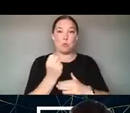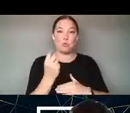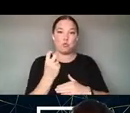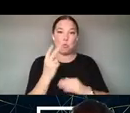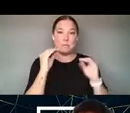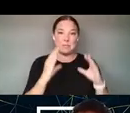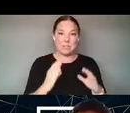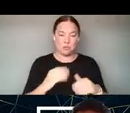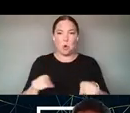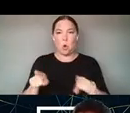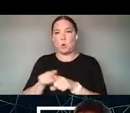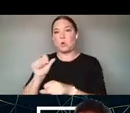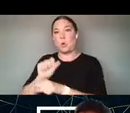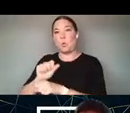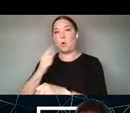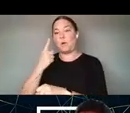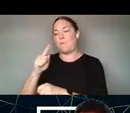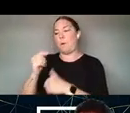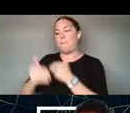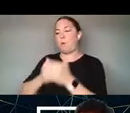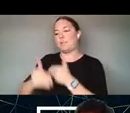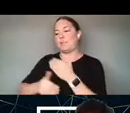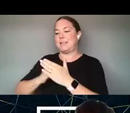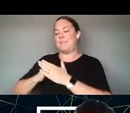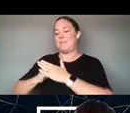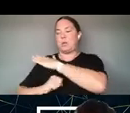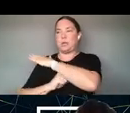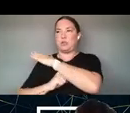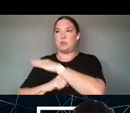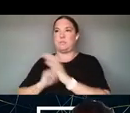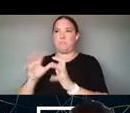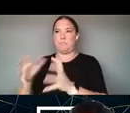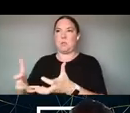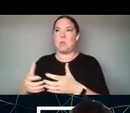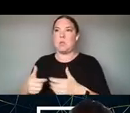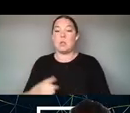PROCESSING FOUNDATION. AND WHILE THE WORK PROCESSING DONE IS DEFINITELY, YOU KNOW,